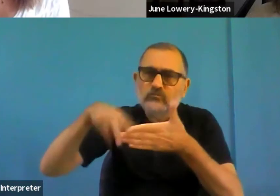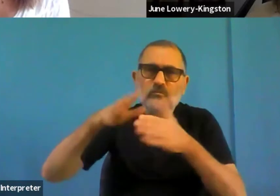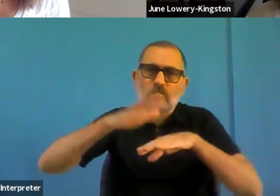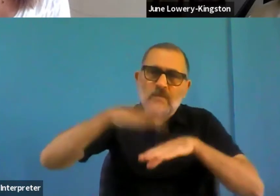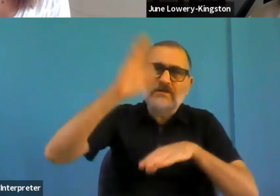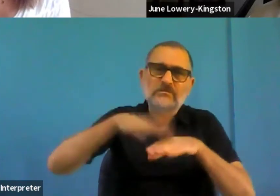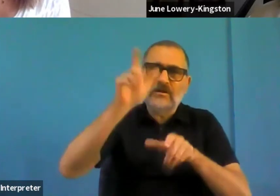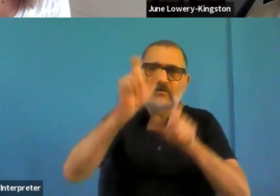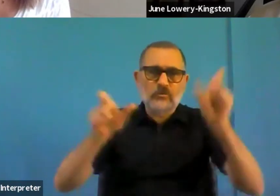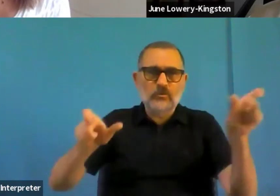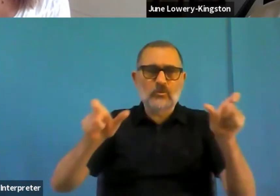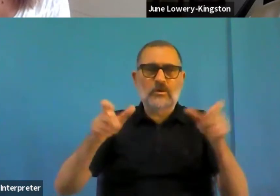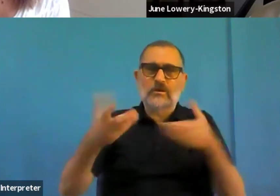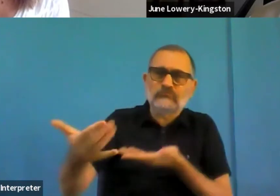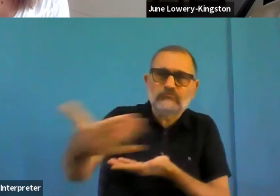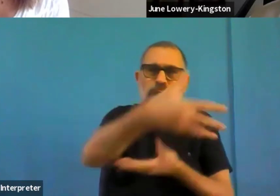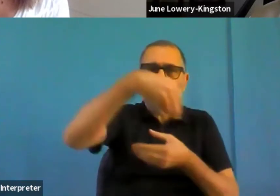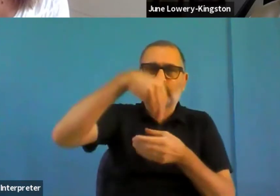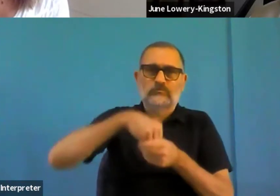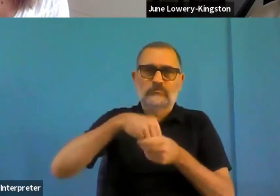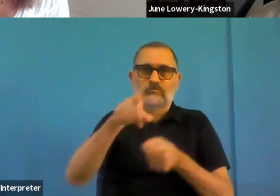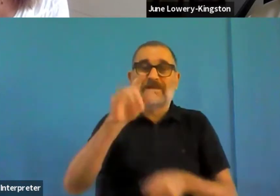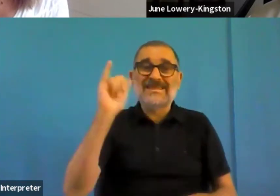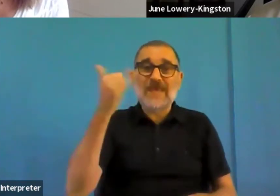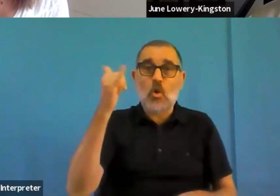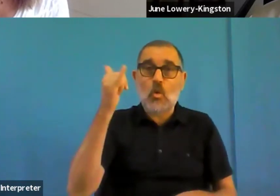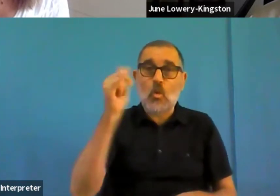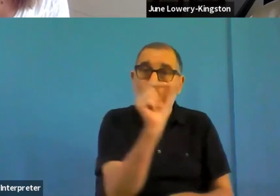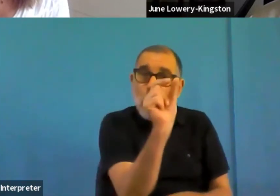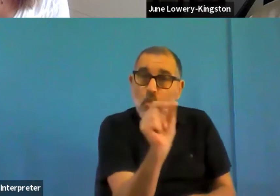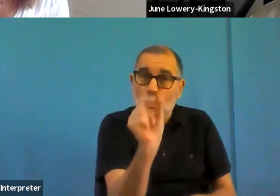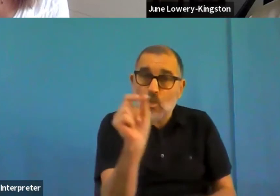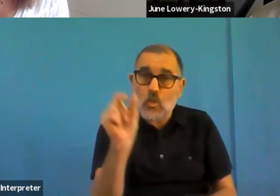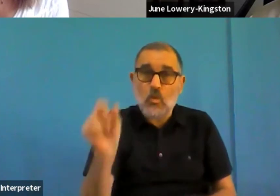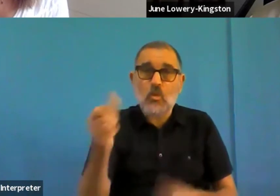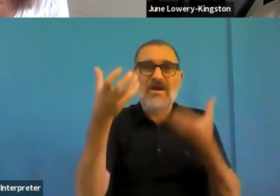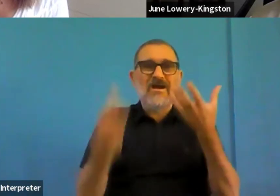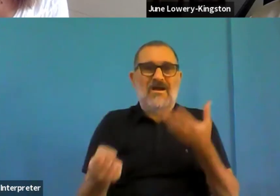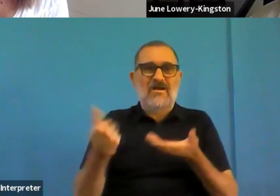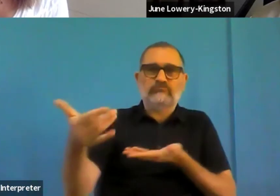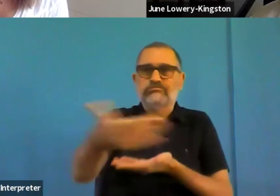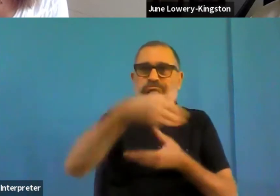But regardless of how the survey is completed, navigation, followed by forms are the two